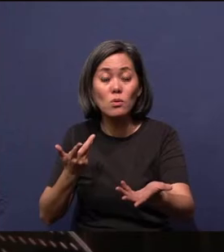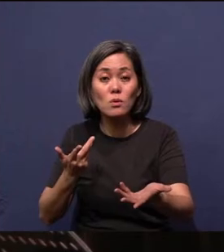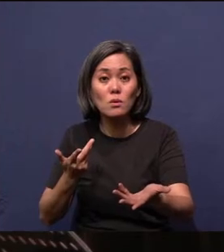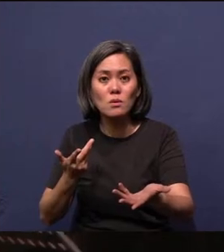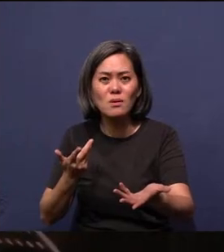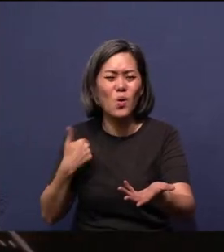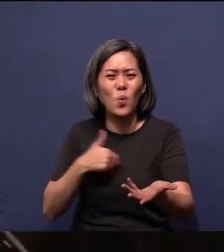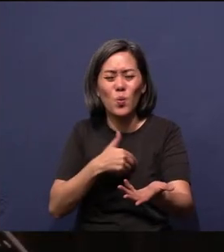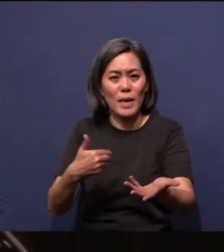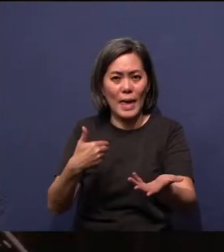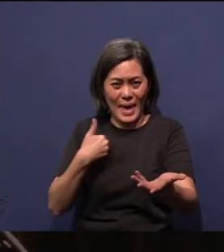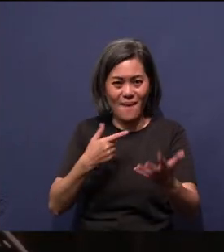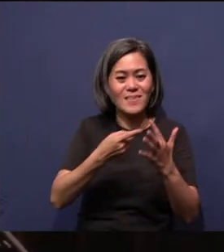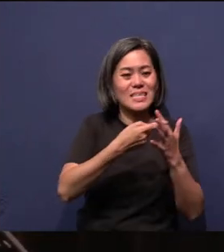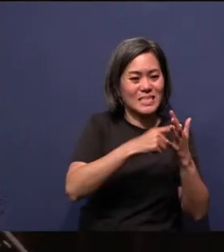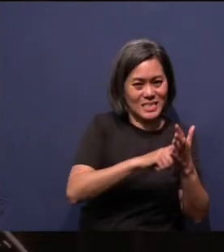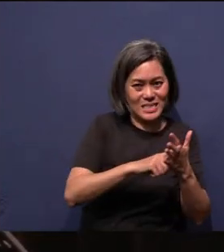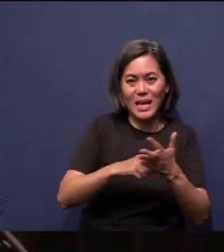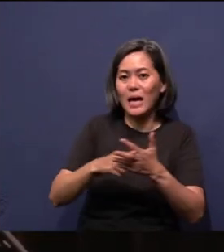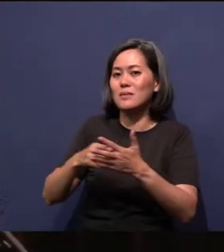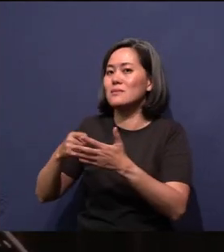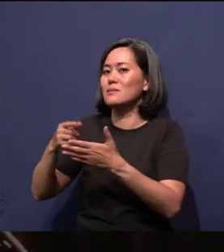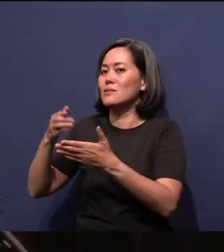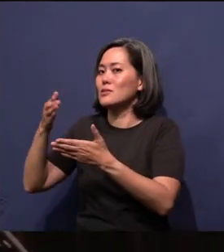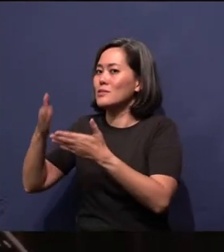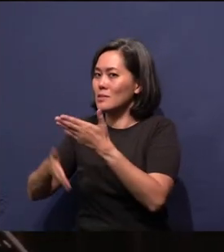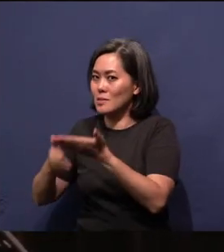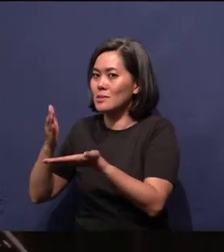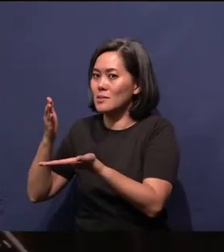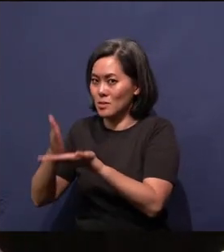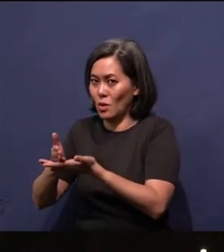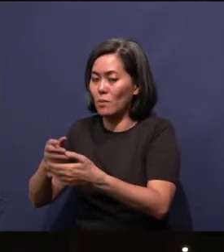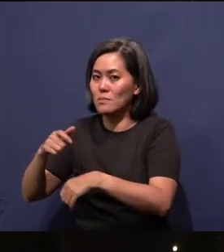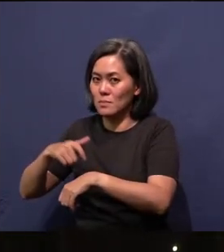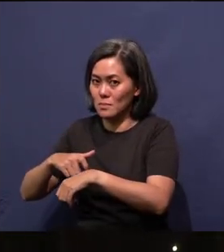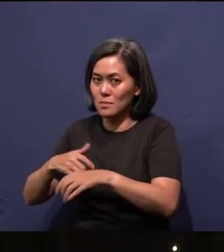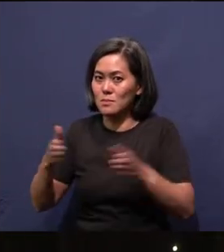We have a start and stop date, lah. We will also fade in time. I'm not slamming